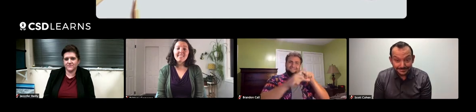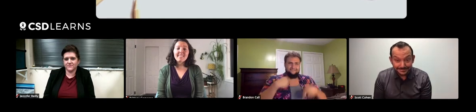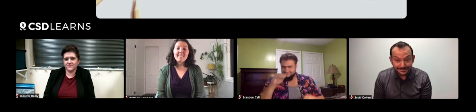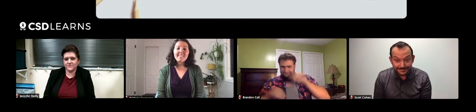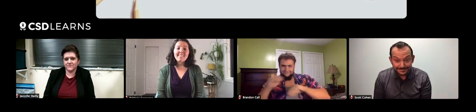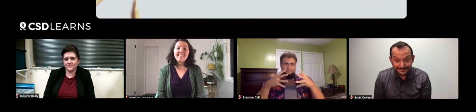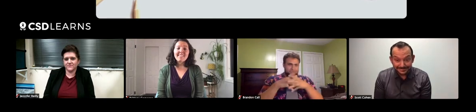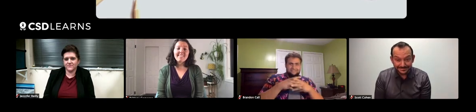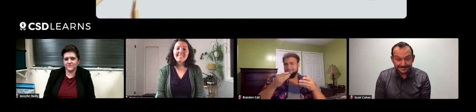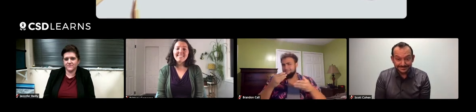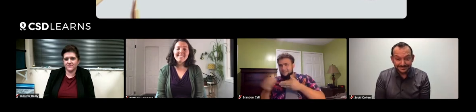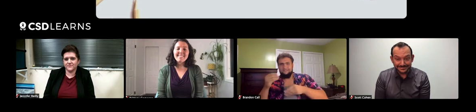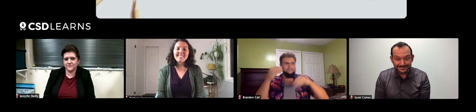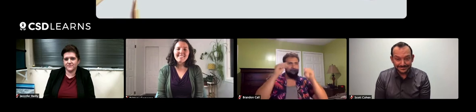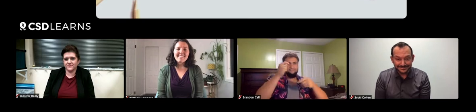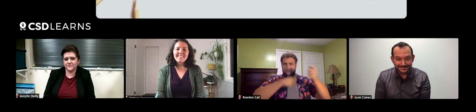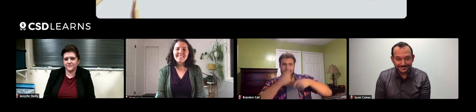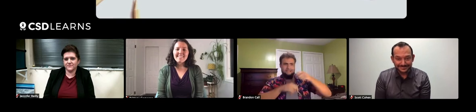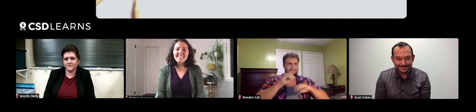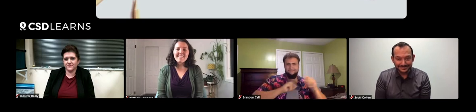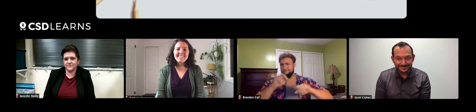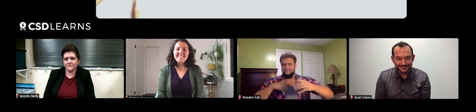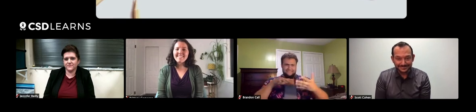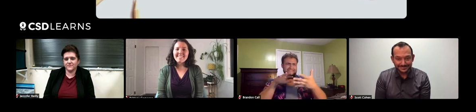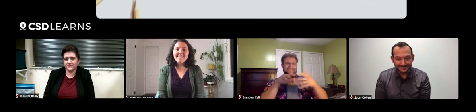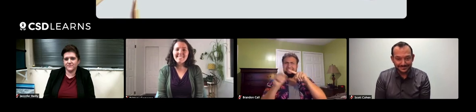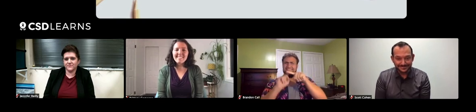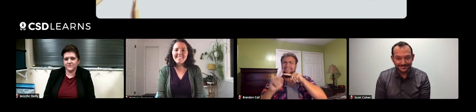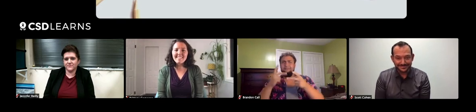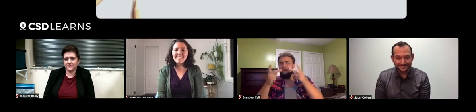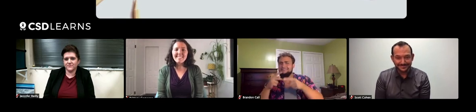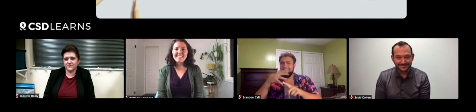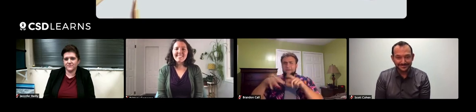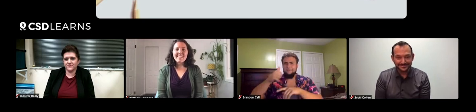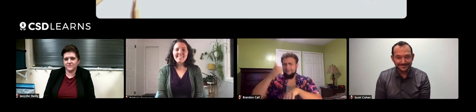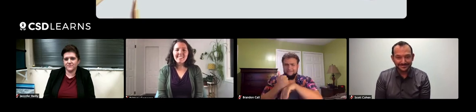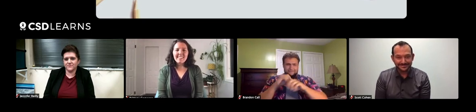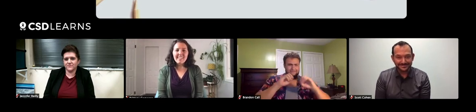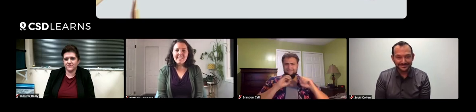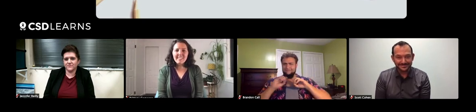I would take care of 'em, I would study their environment, and I would set one up and recreate it.